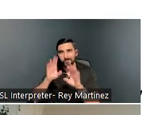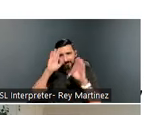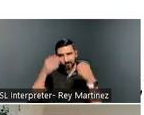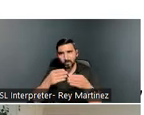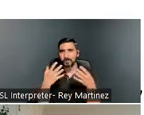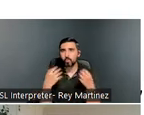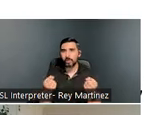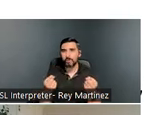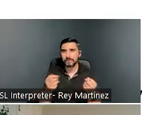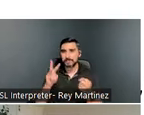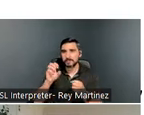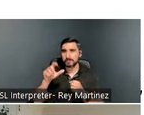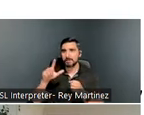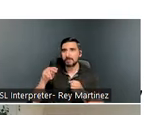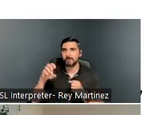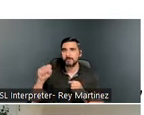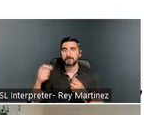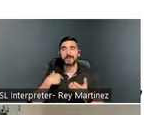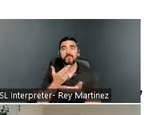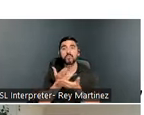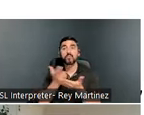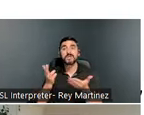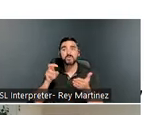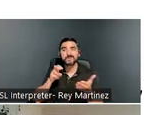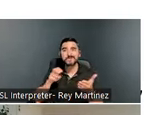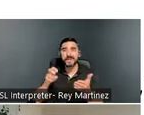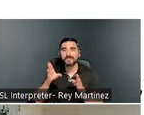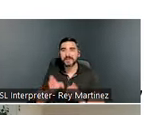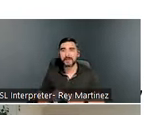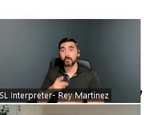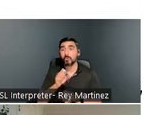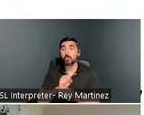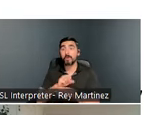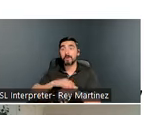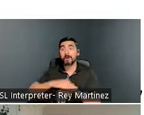resource navigators that work the front desk. They’re there in case anybody needs